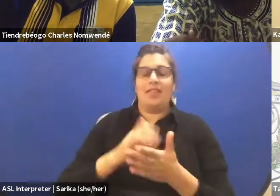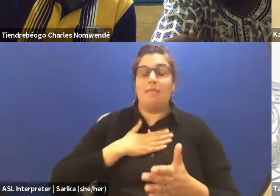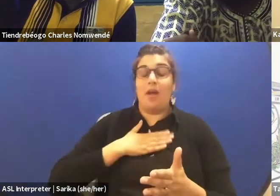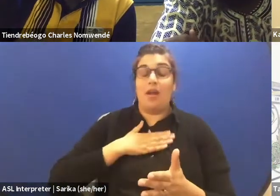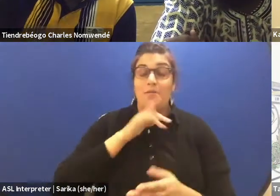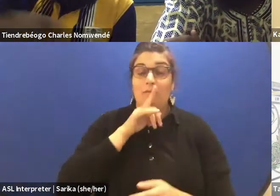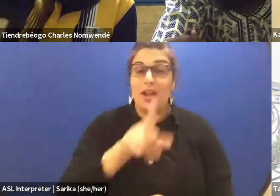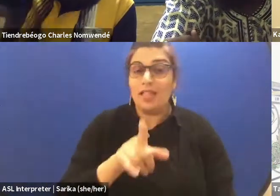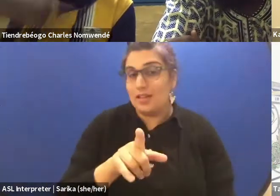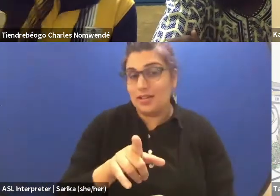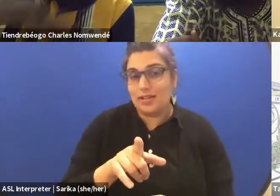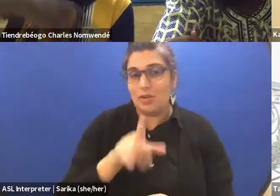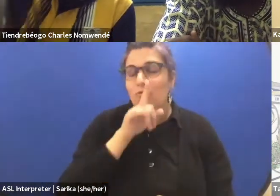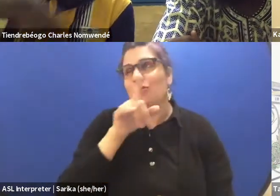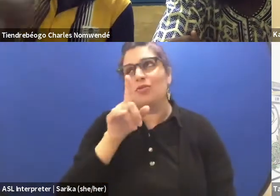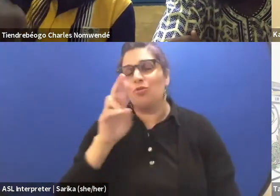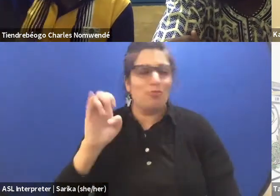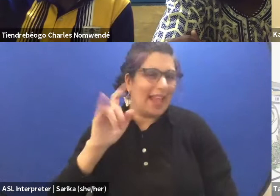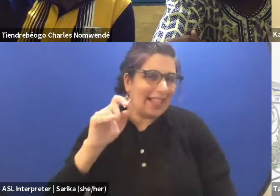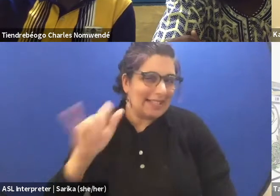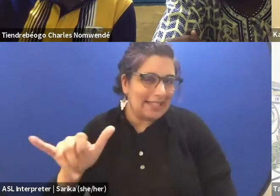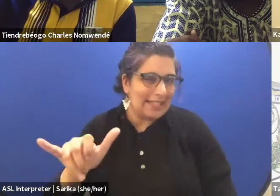(Charles speaking French)